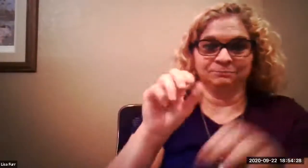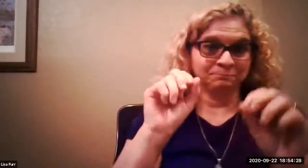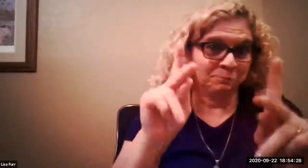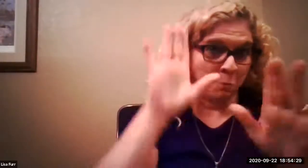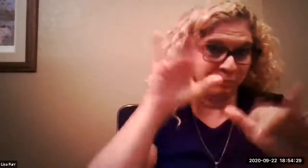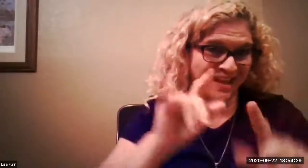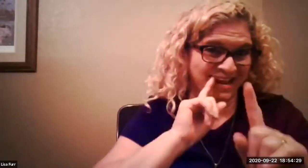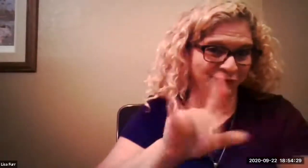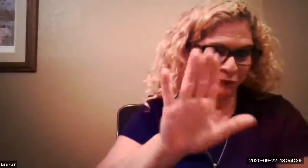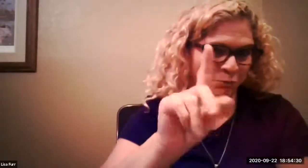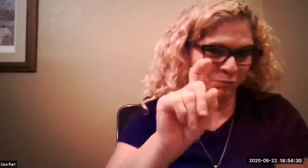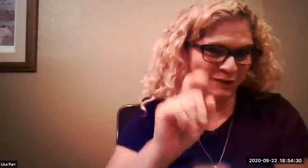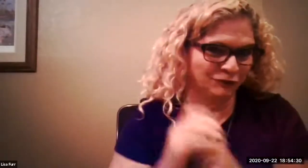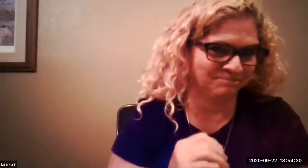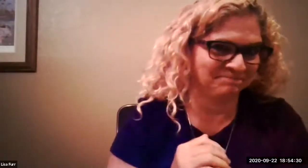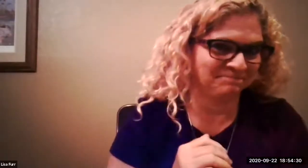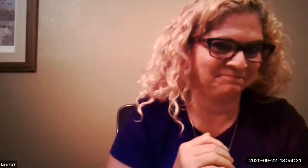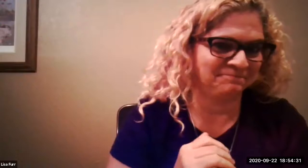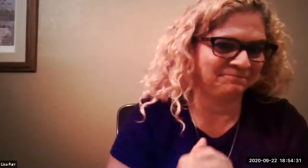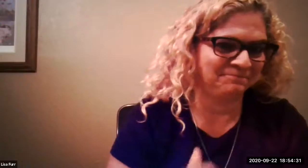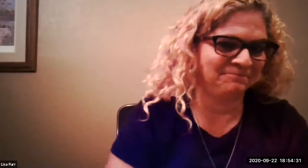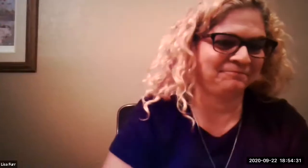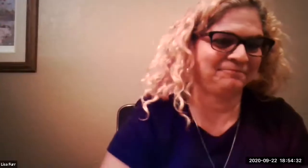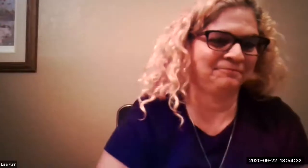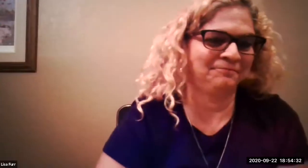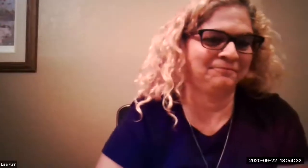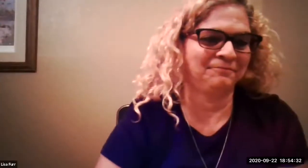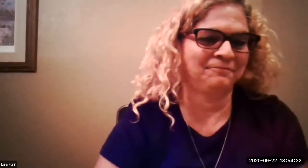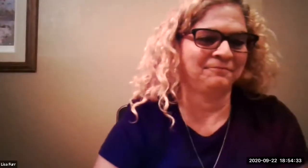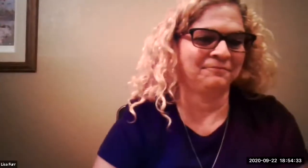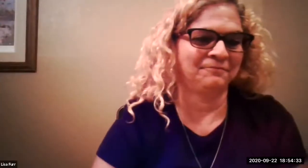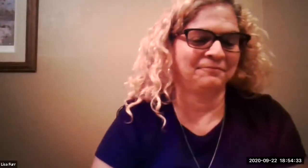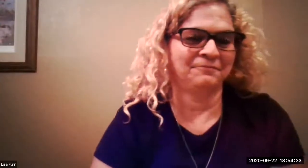i'll type my uh email in the chat so